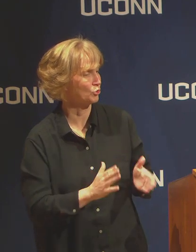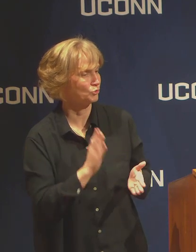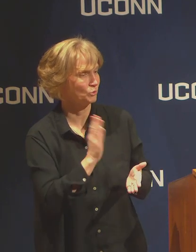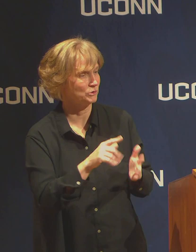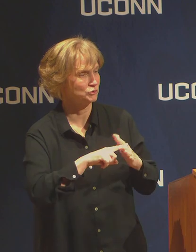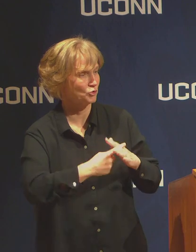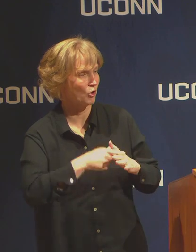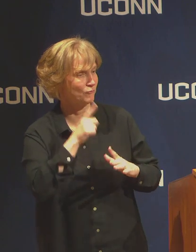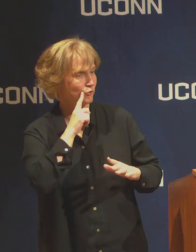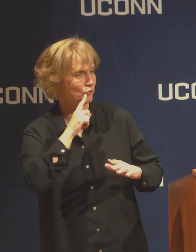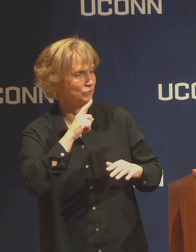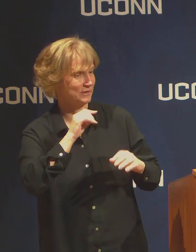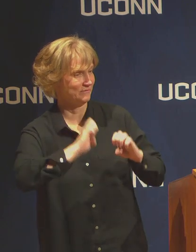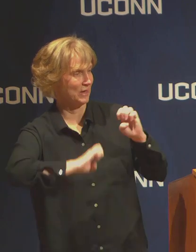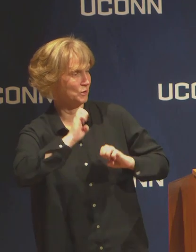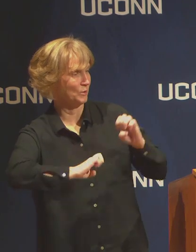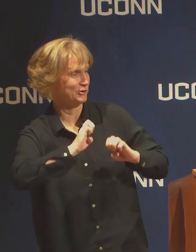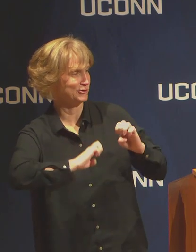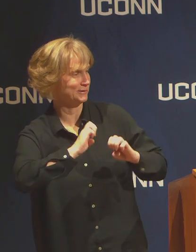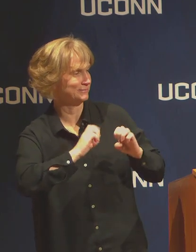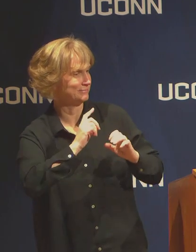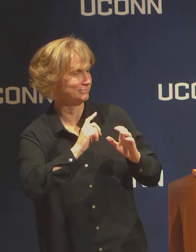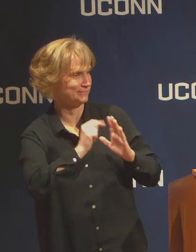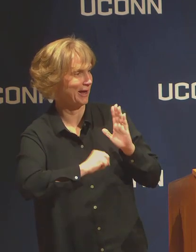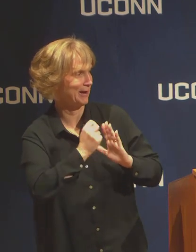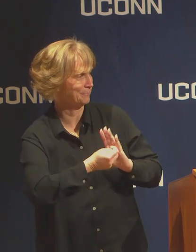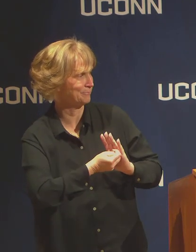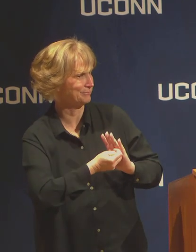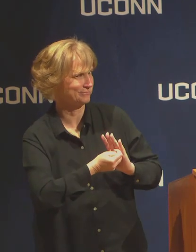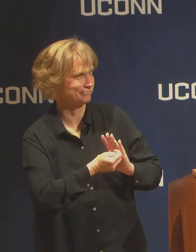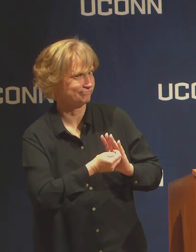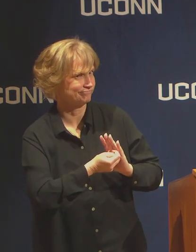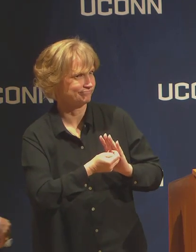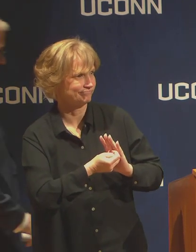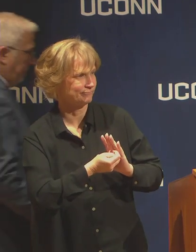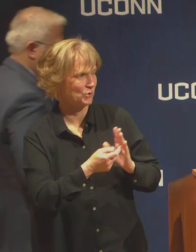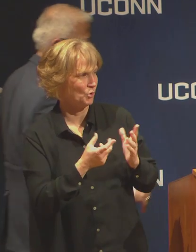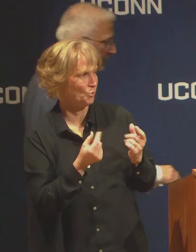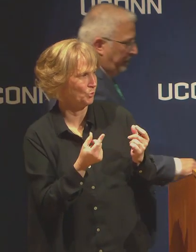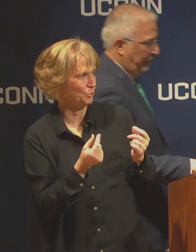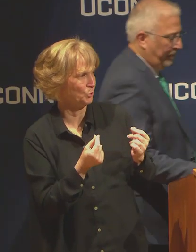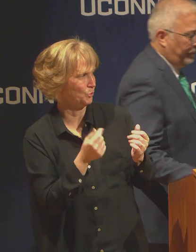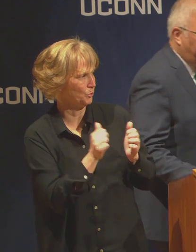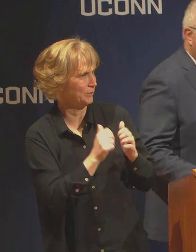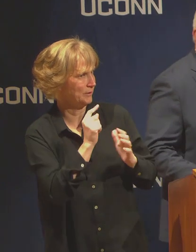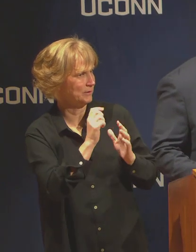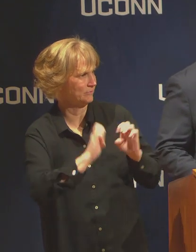professional staff in the union. What is the plan for adjusting to current circumstances?